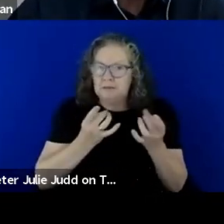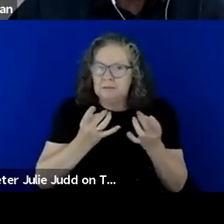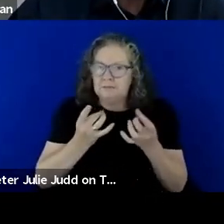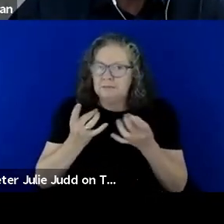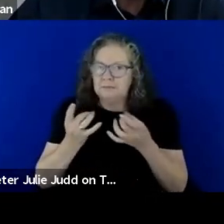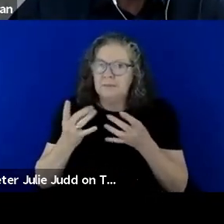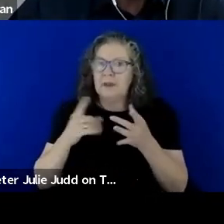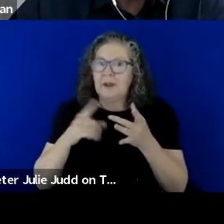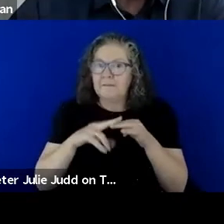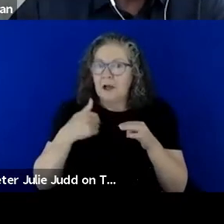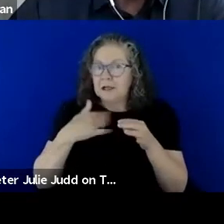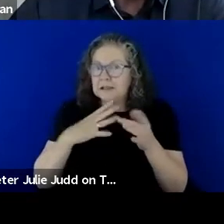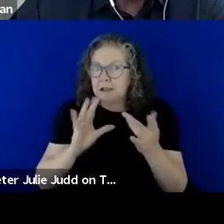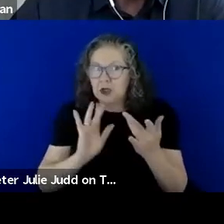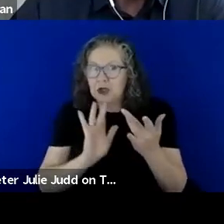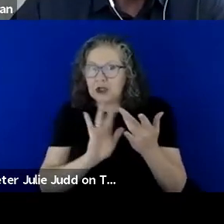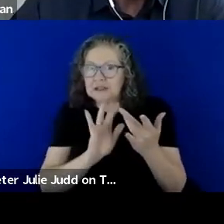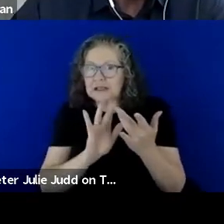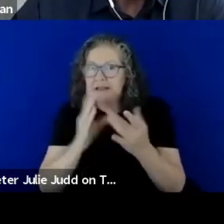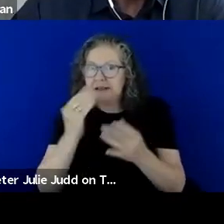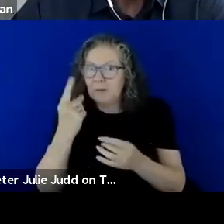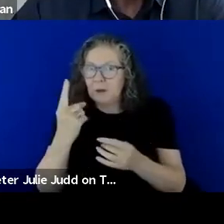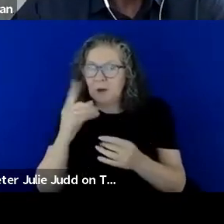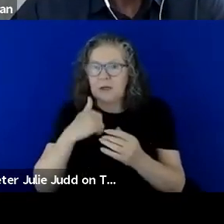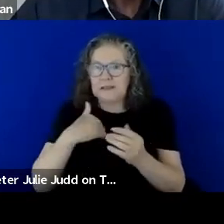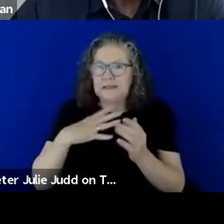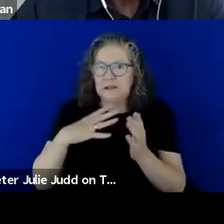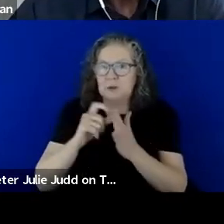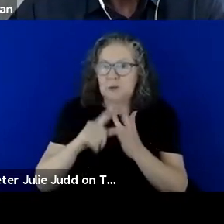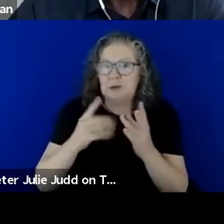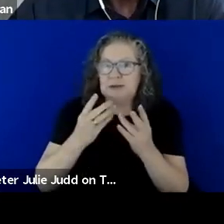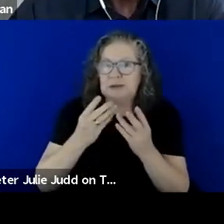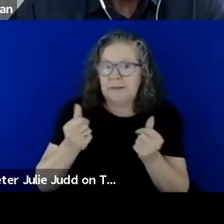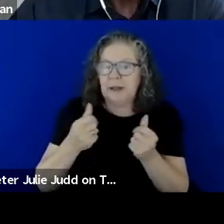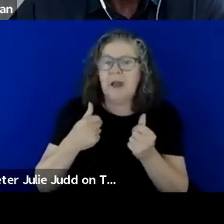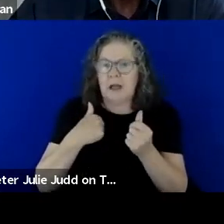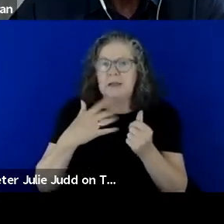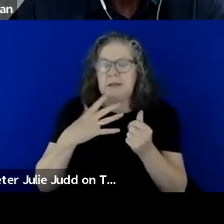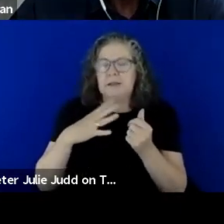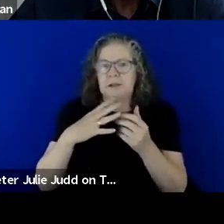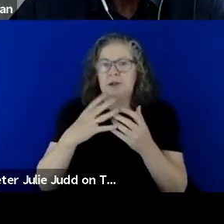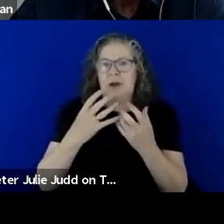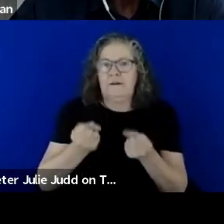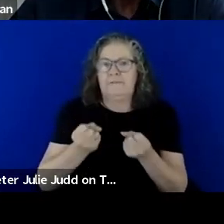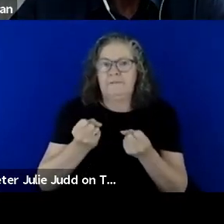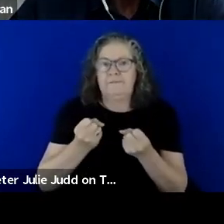to contact someone or I need to do something I can. I need to have those things around me.